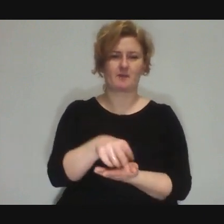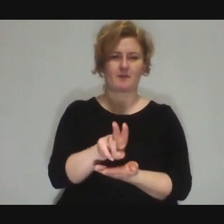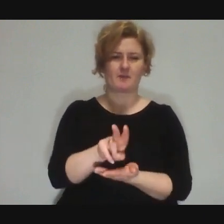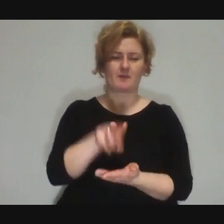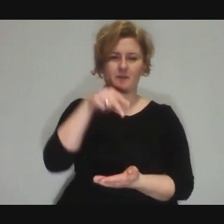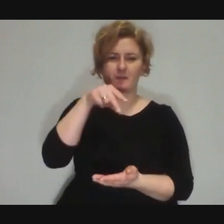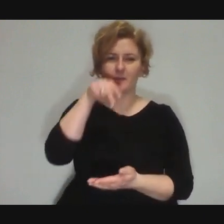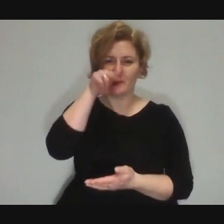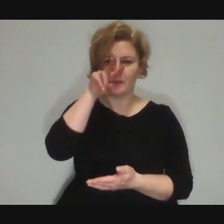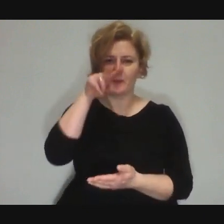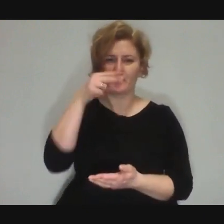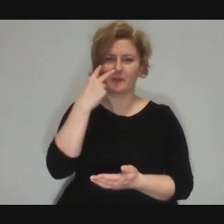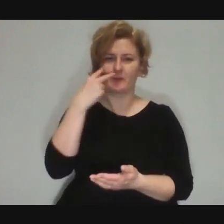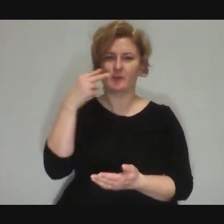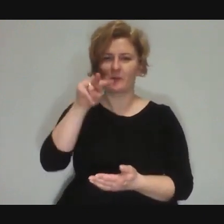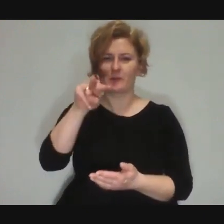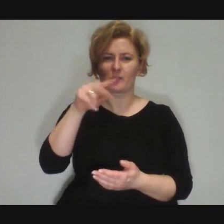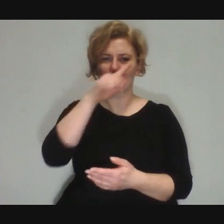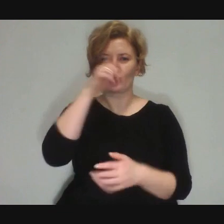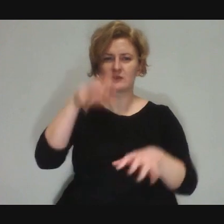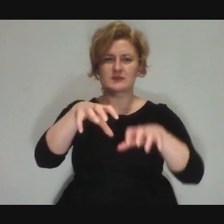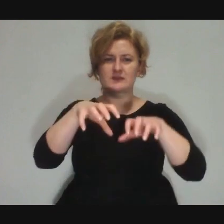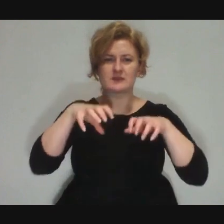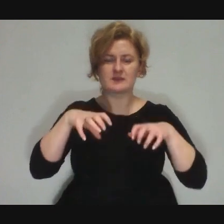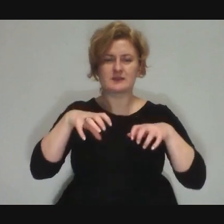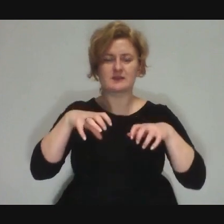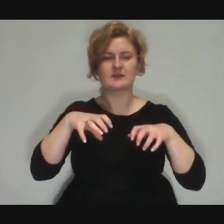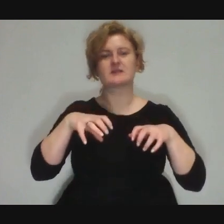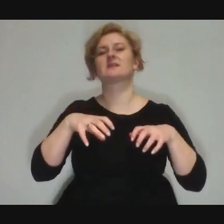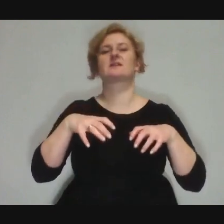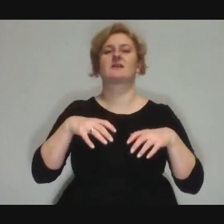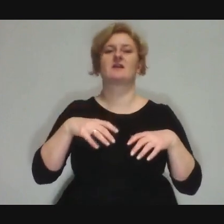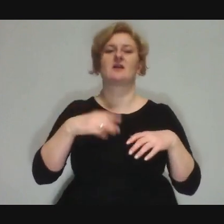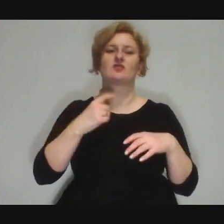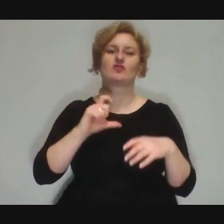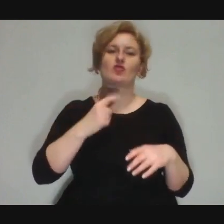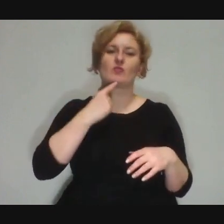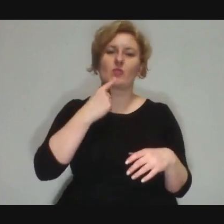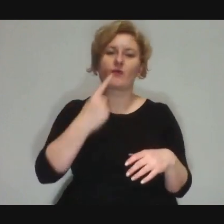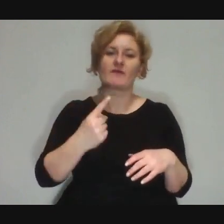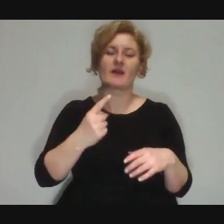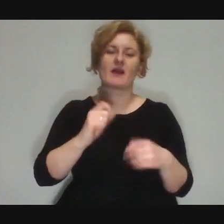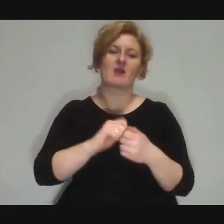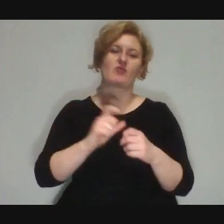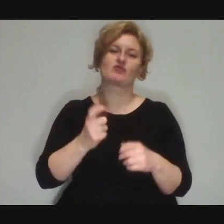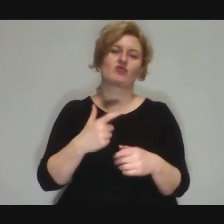bow, do nothing, say something, do a trick- nevermind,